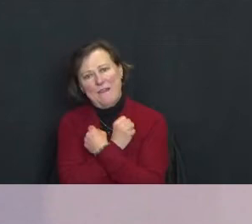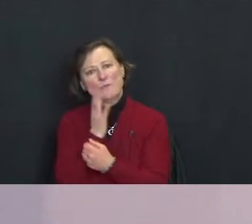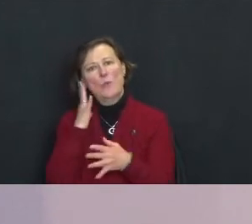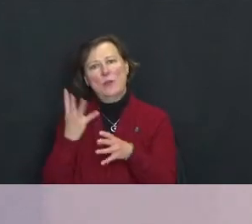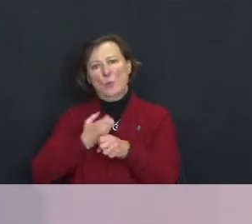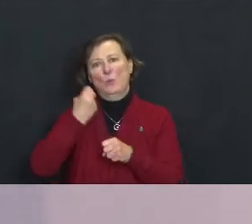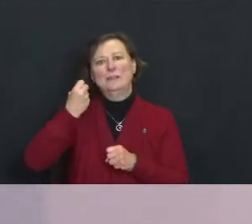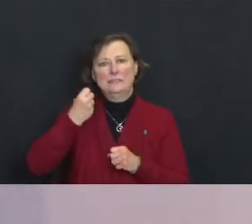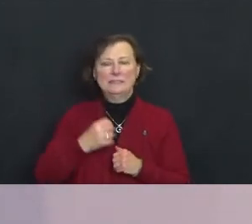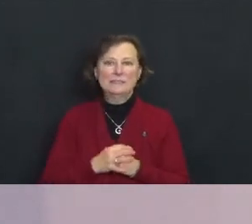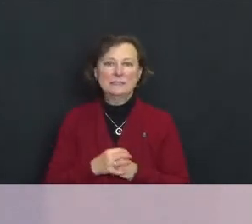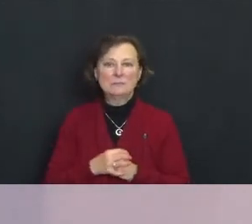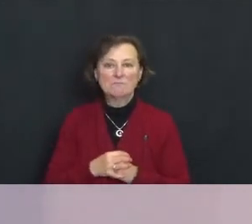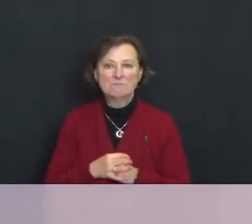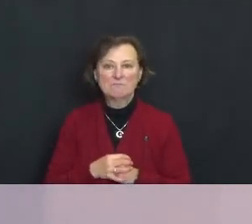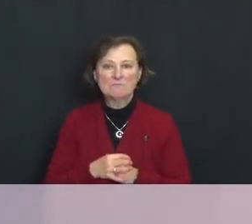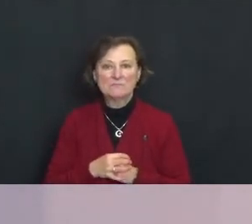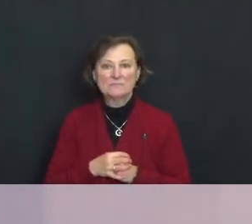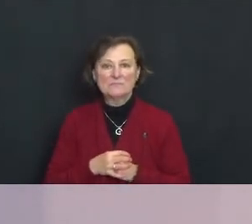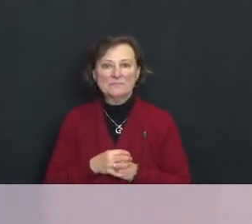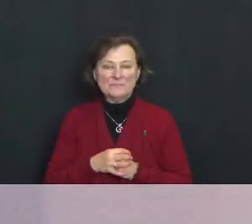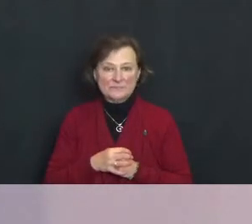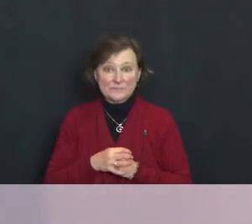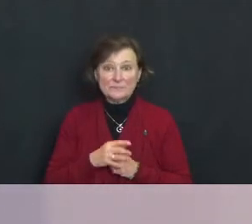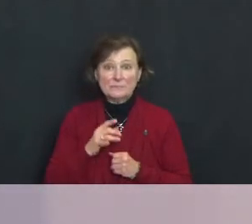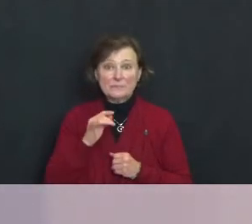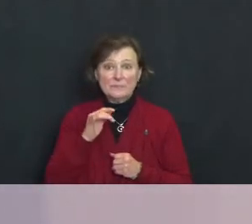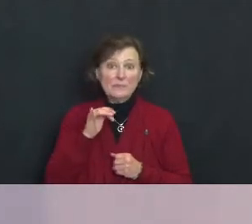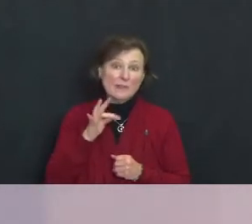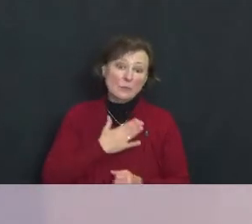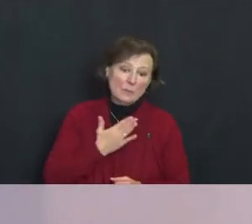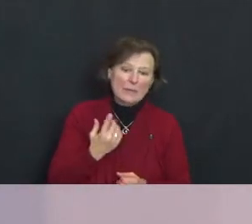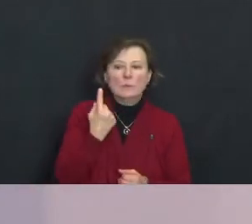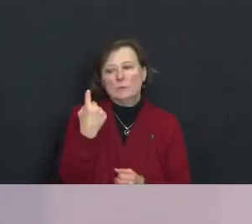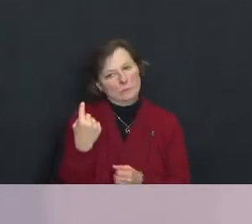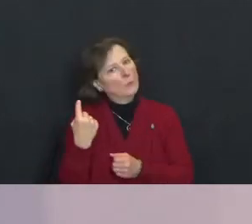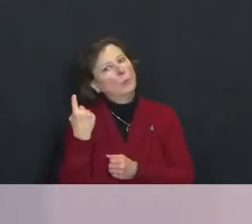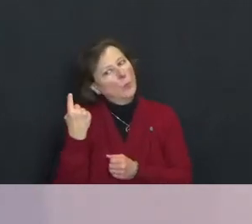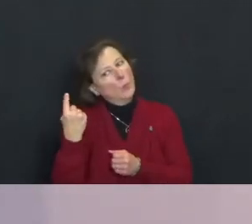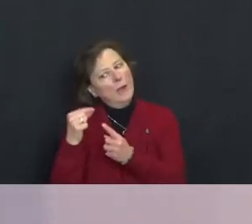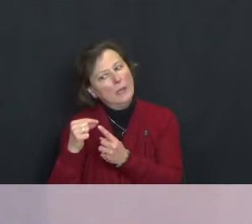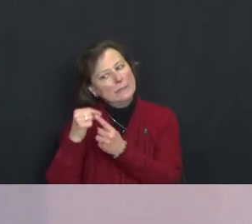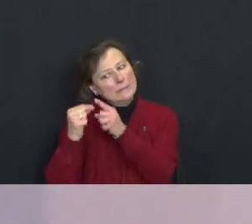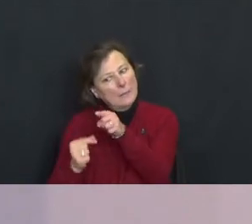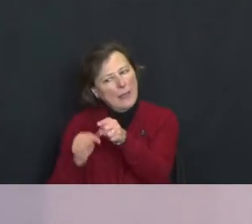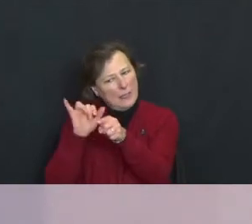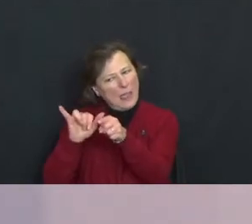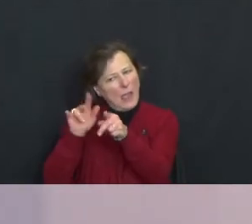If you admit of just one exception, you say this one person is evil enough should go to